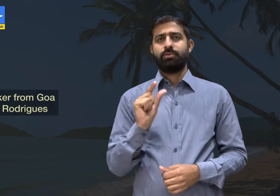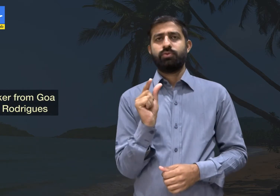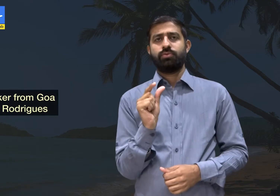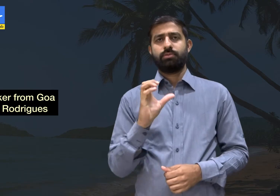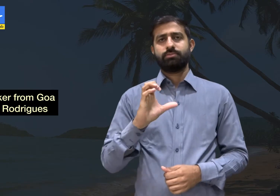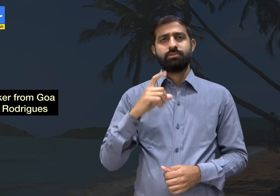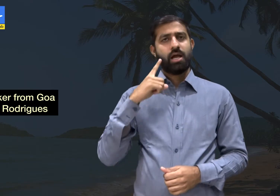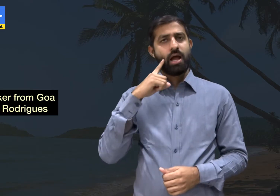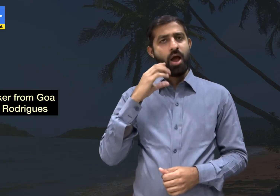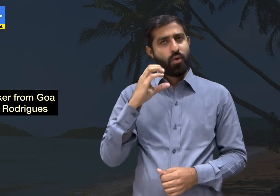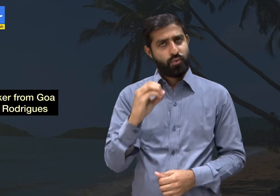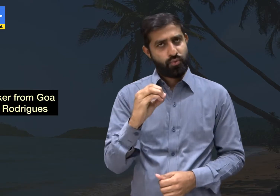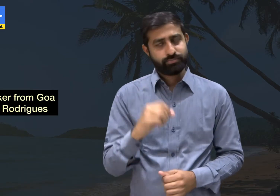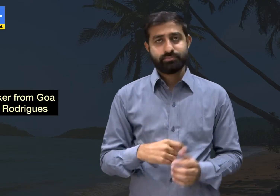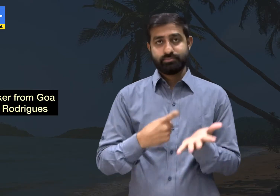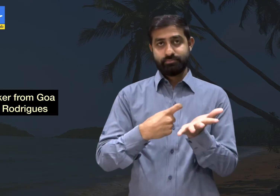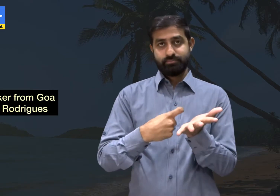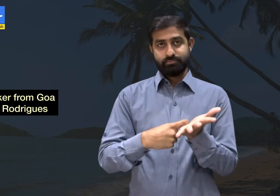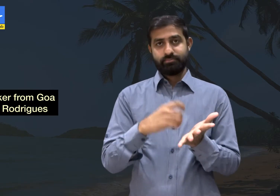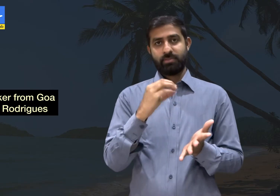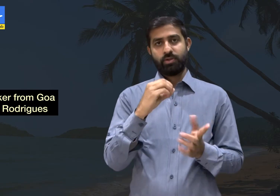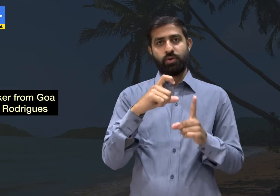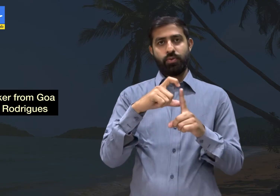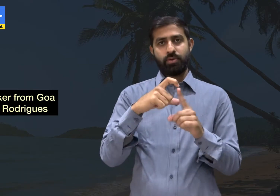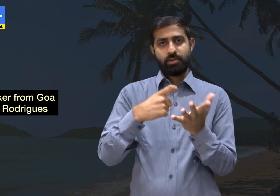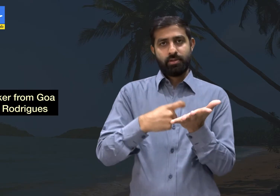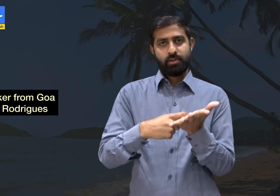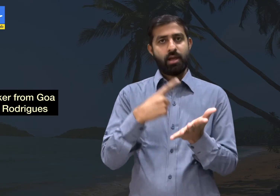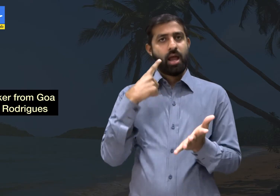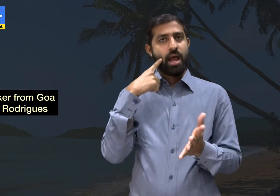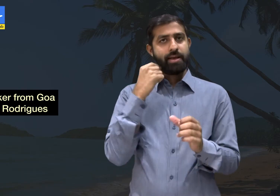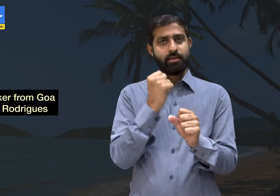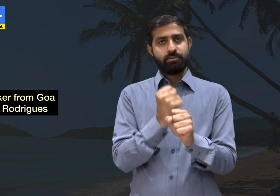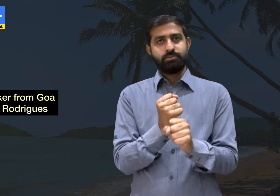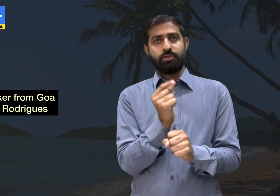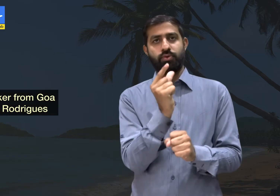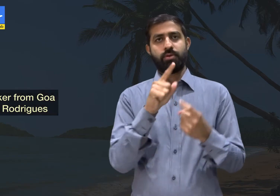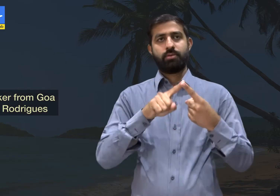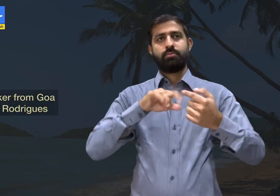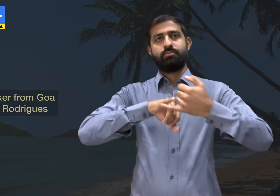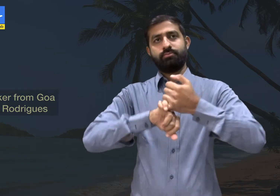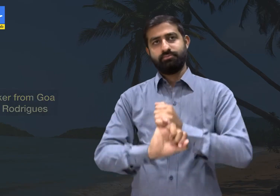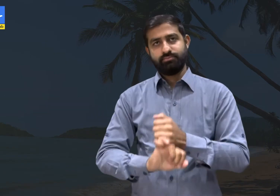Lucio Rodrigues.